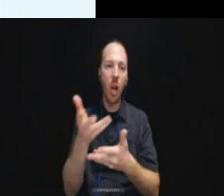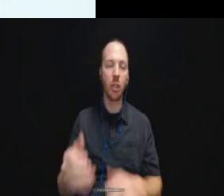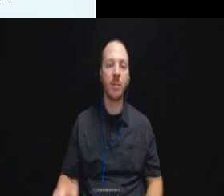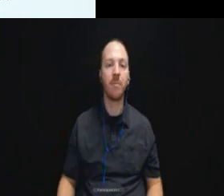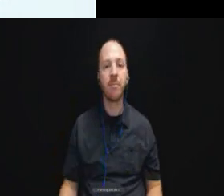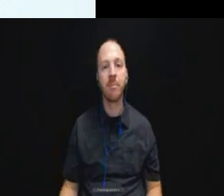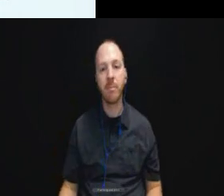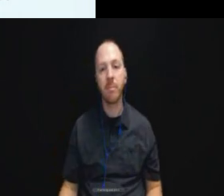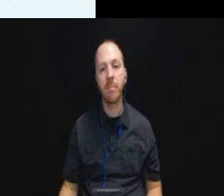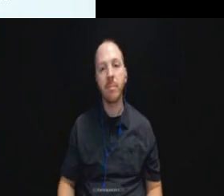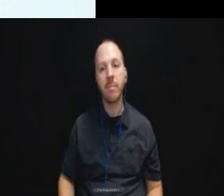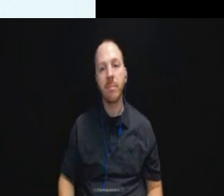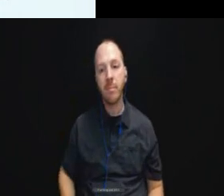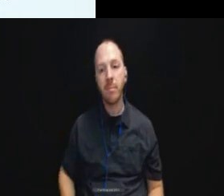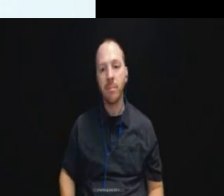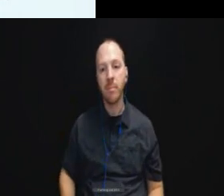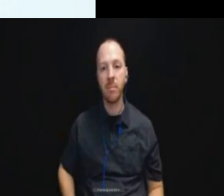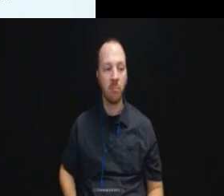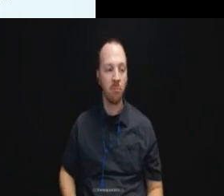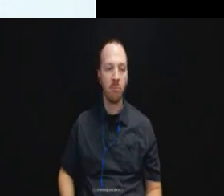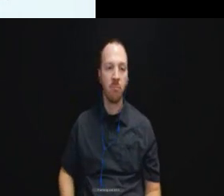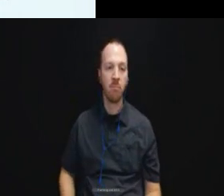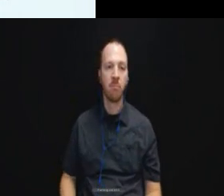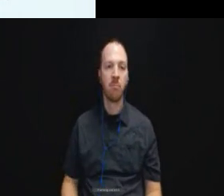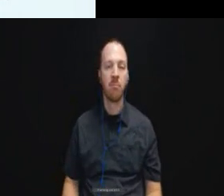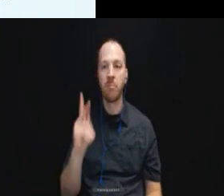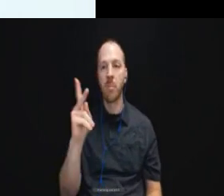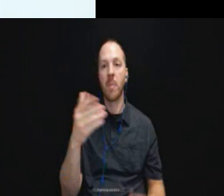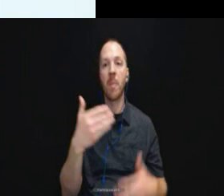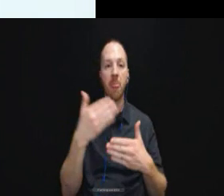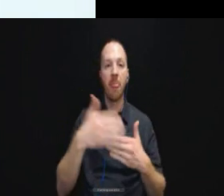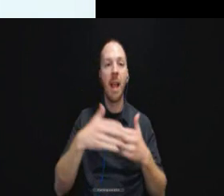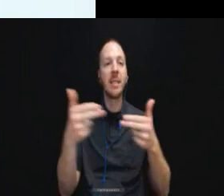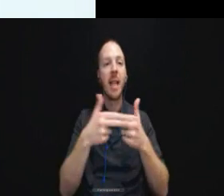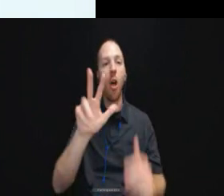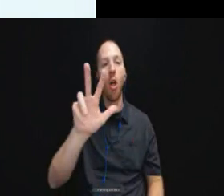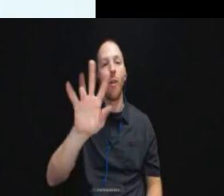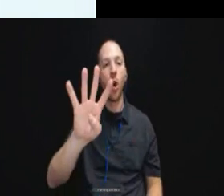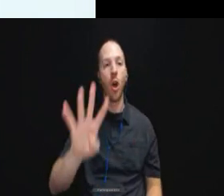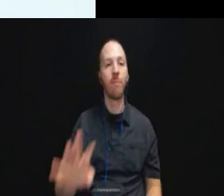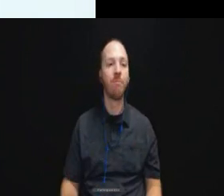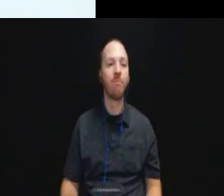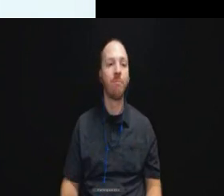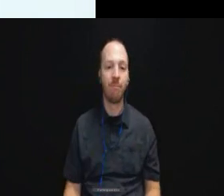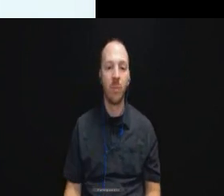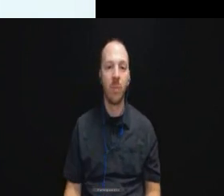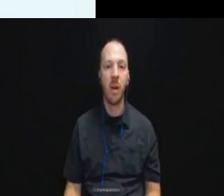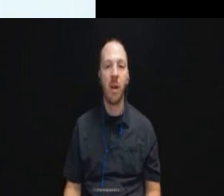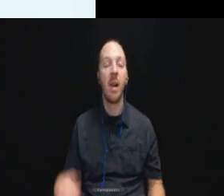Okay. Moving on to slide 34. The next lesson is pretty straightforward.